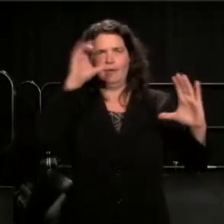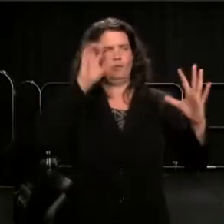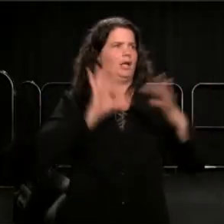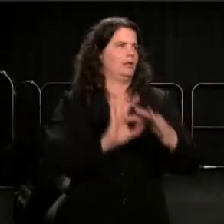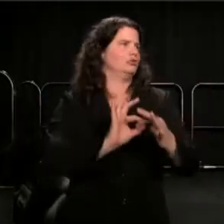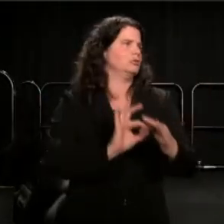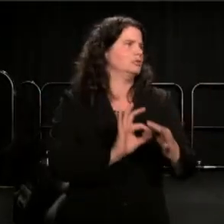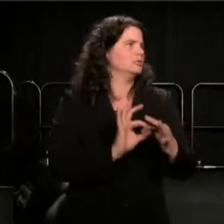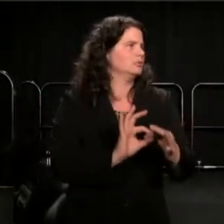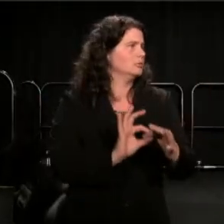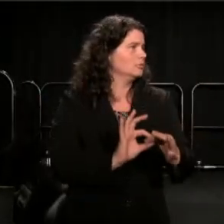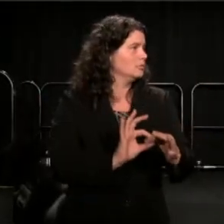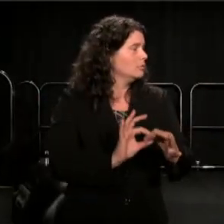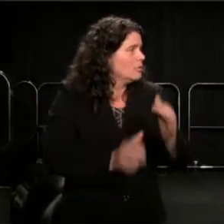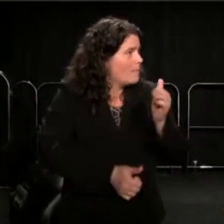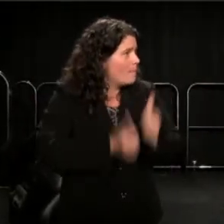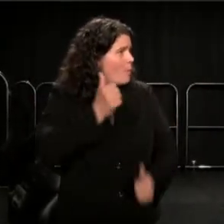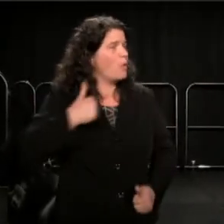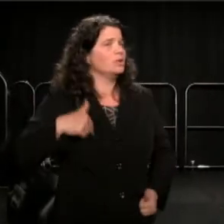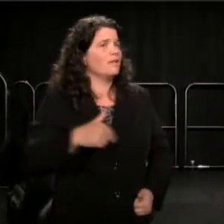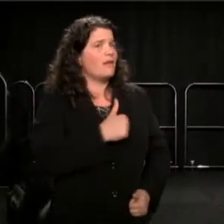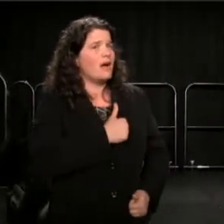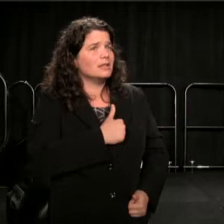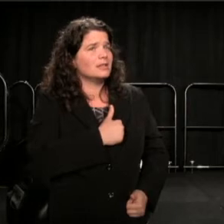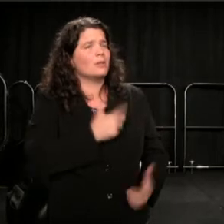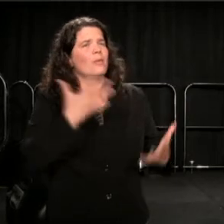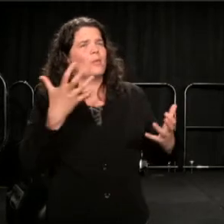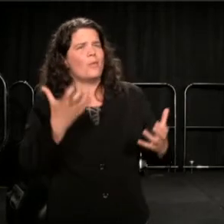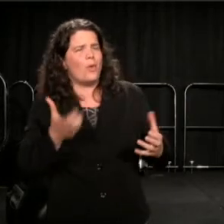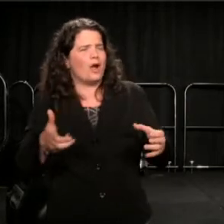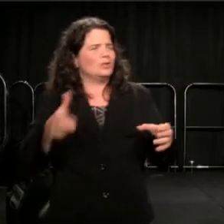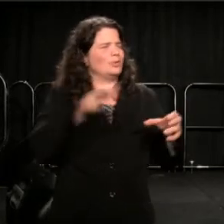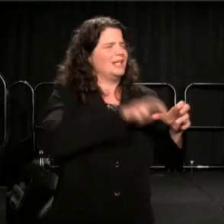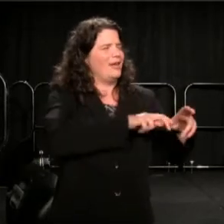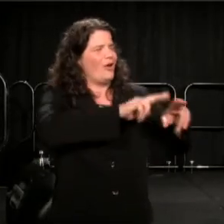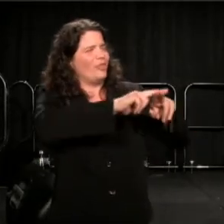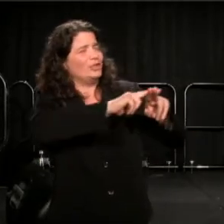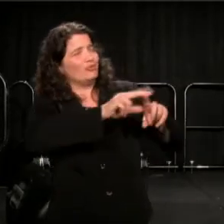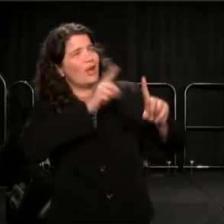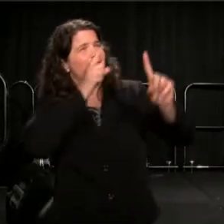Most of us, want to board the train, towards progress, equity,